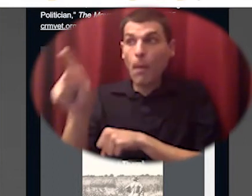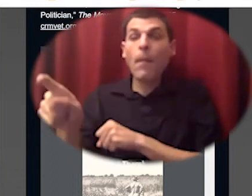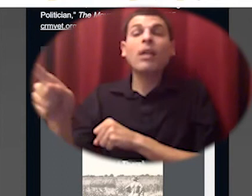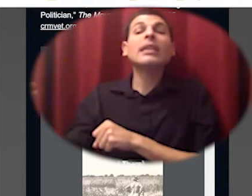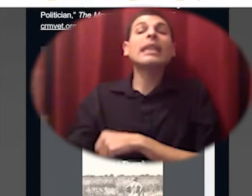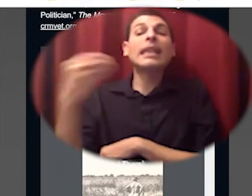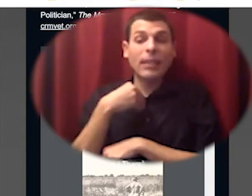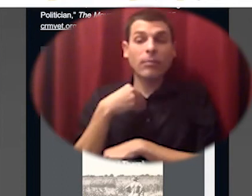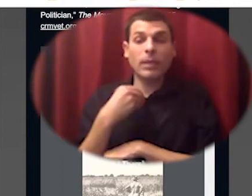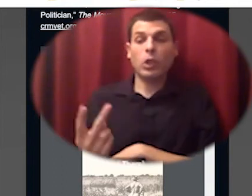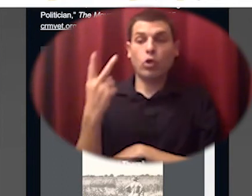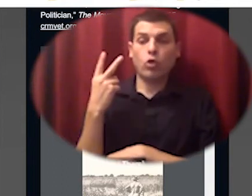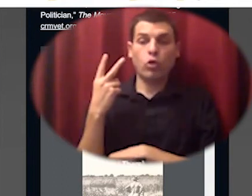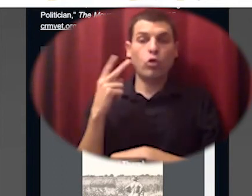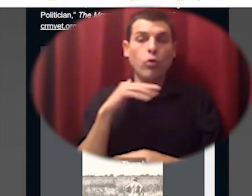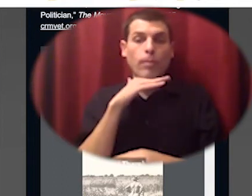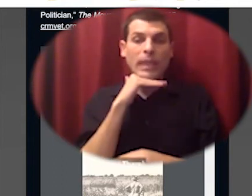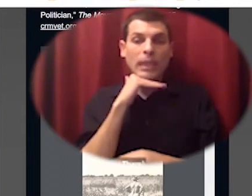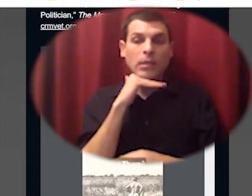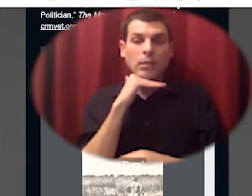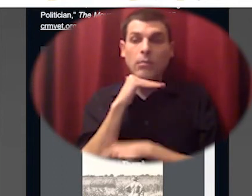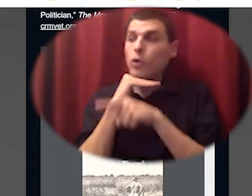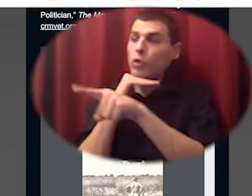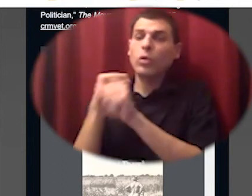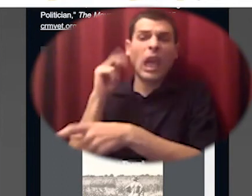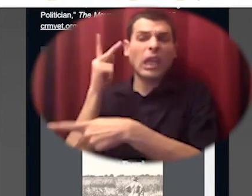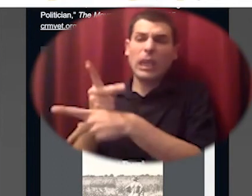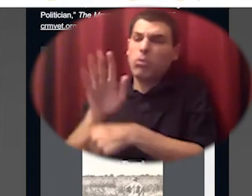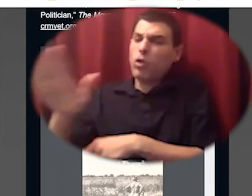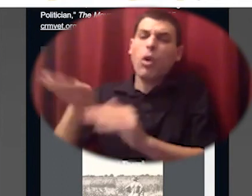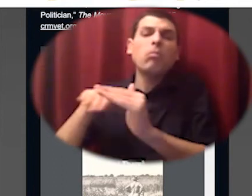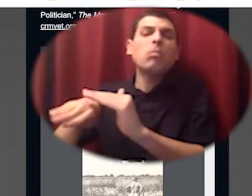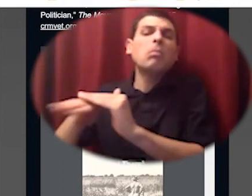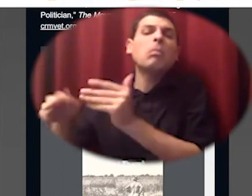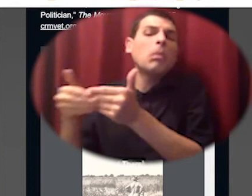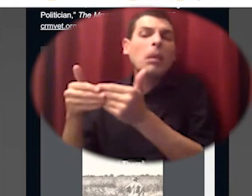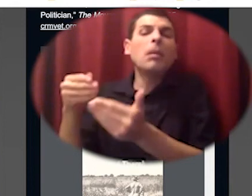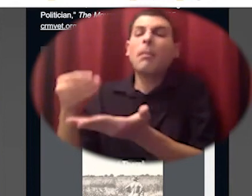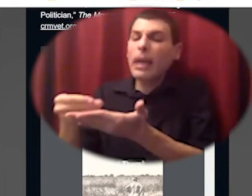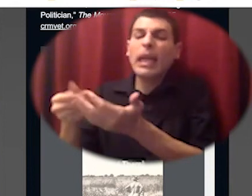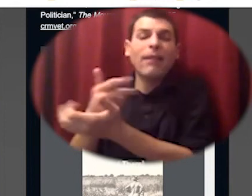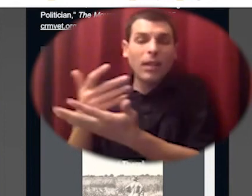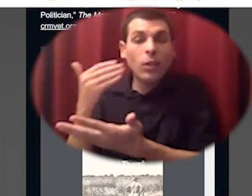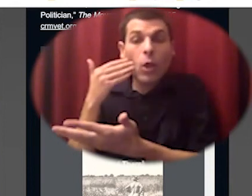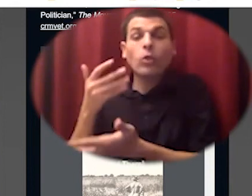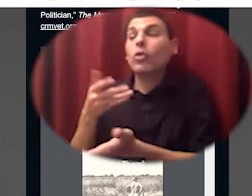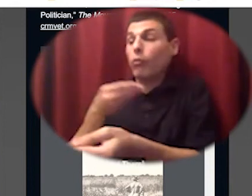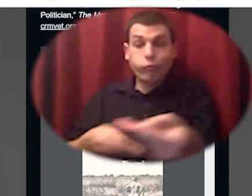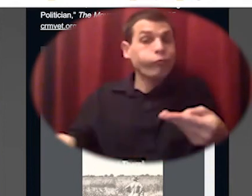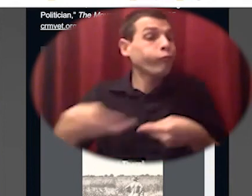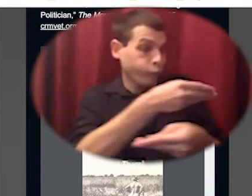and that was the pig bank the the thing about pigs and rural living is that